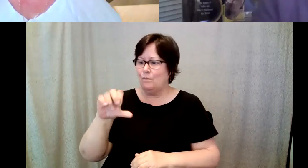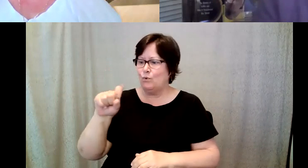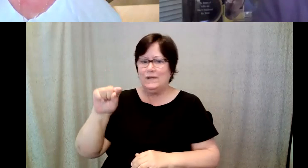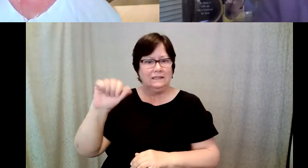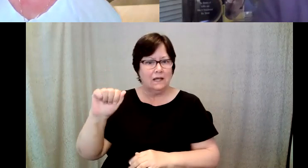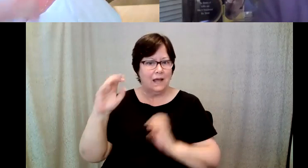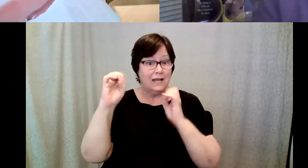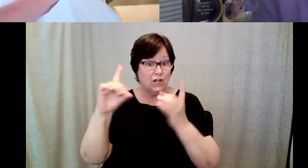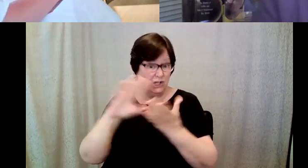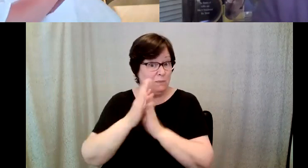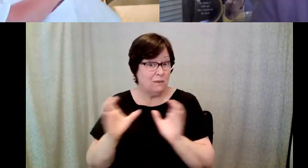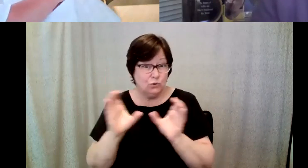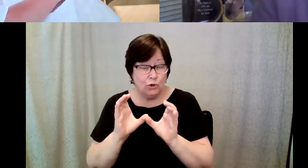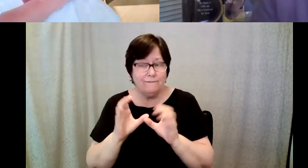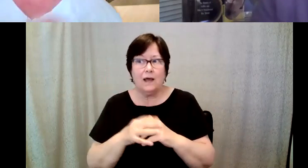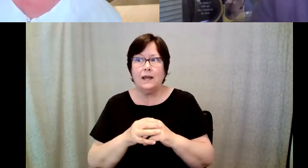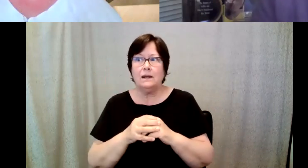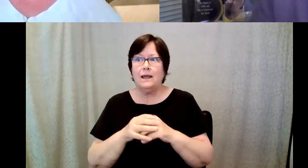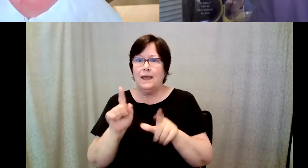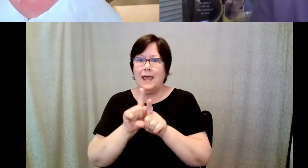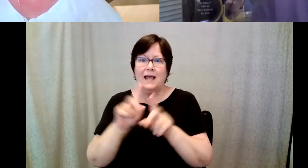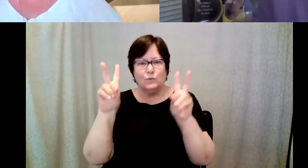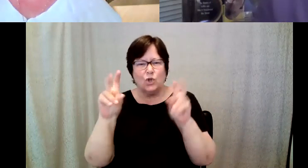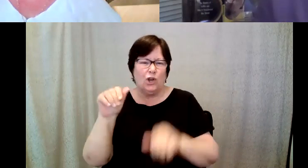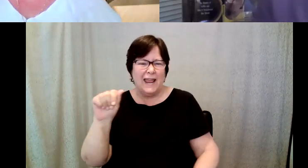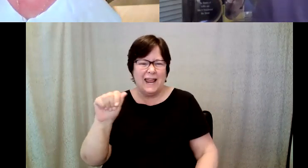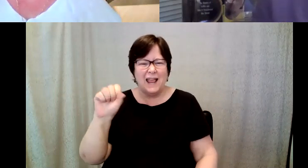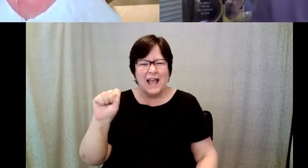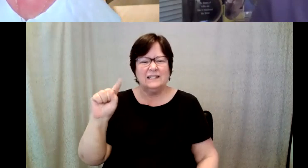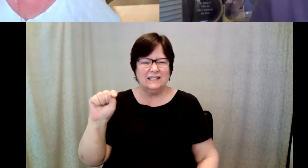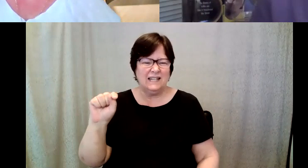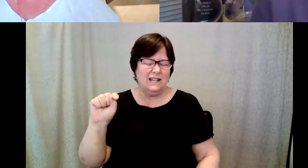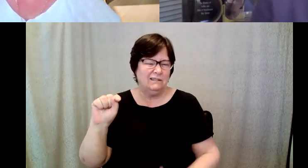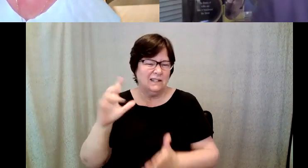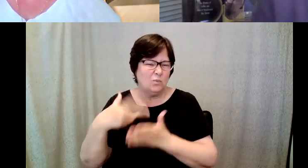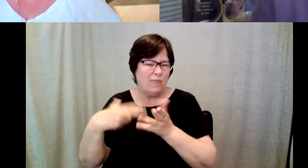be certified as an AST is what they call the role it's very rigorous.